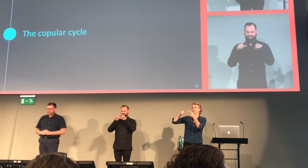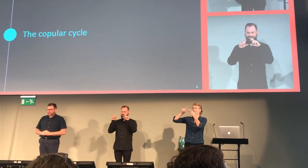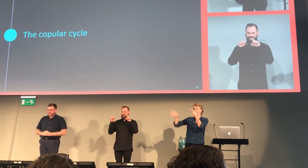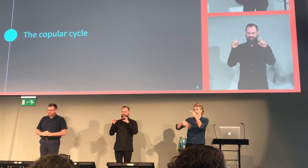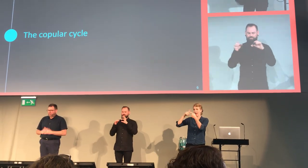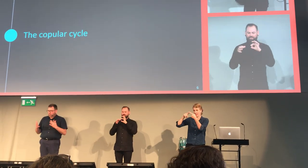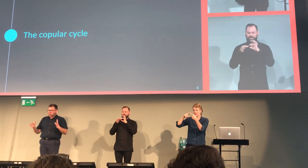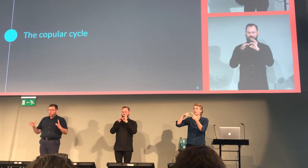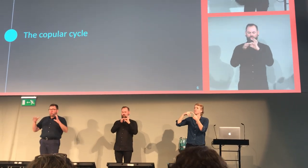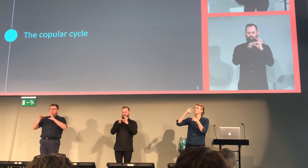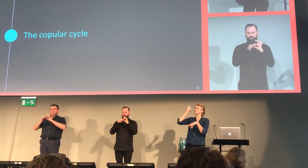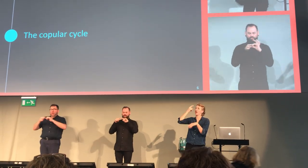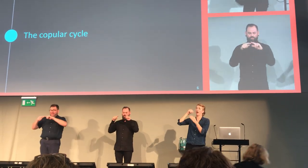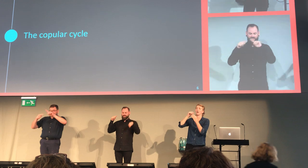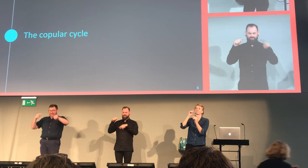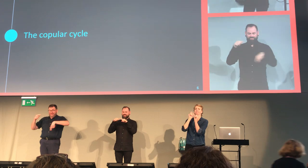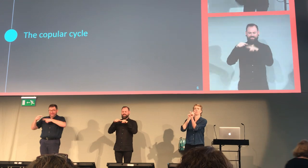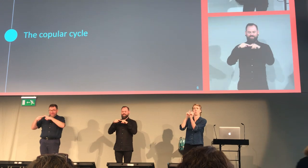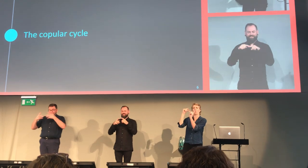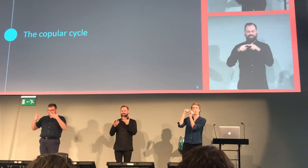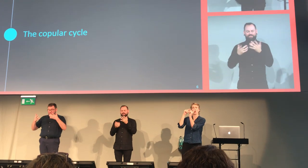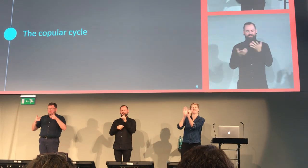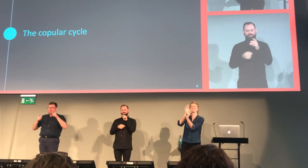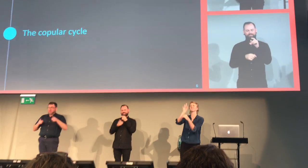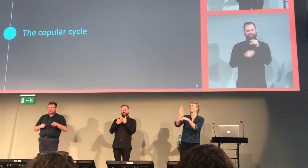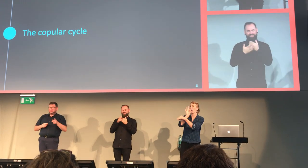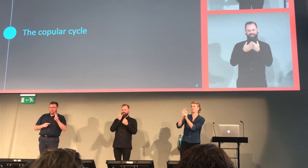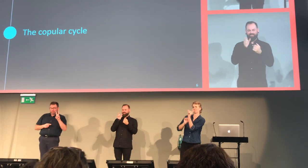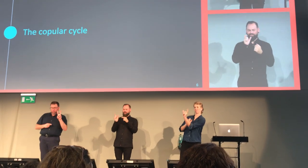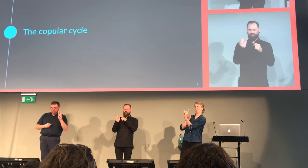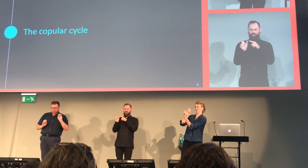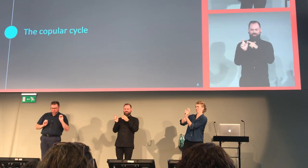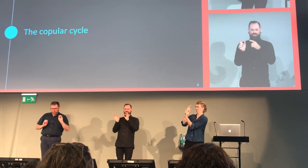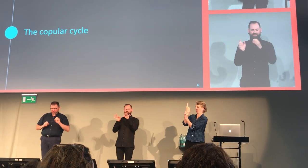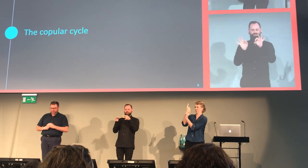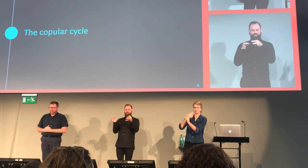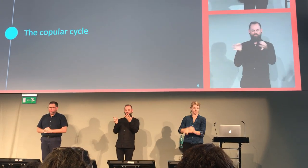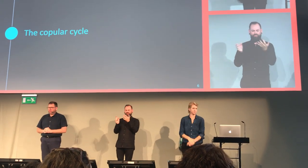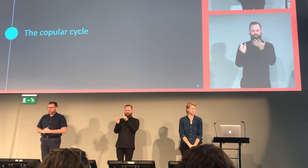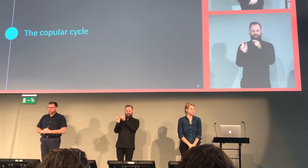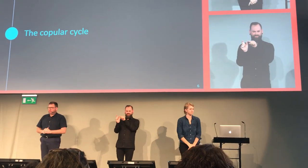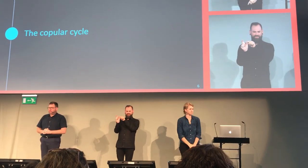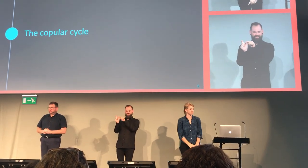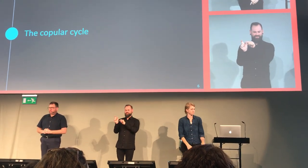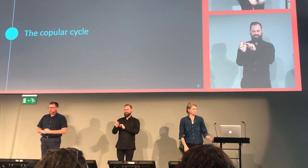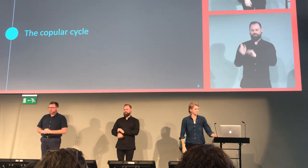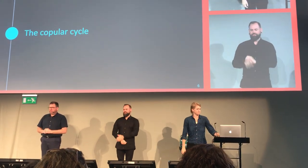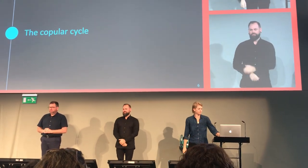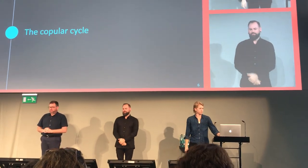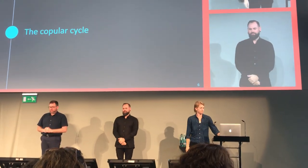We're going to now look at the copular cycle and look at the function of the word.